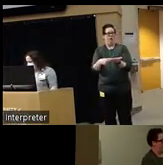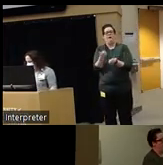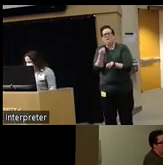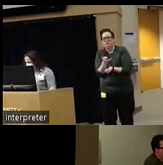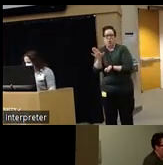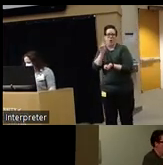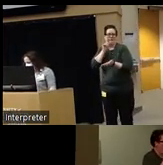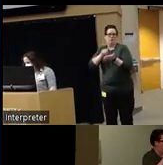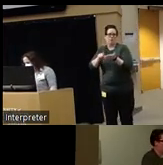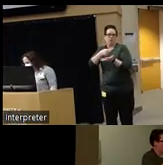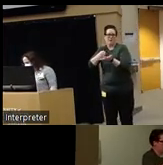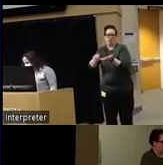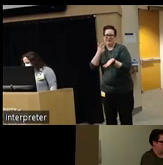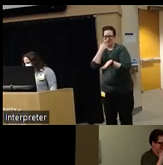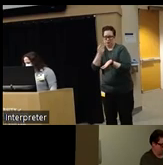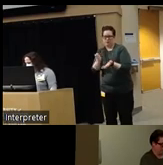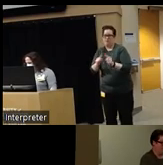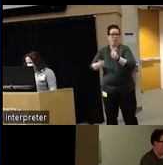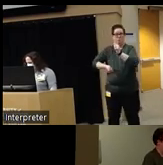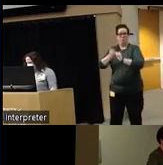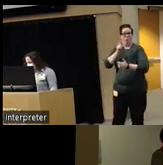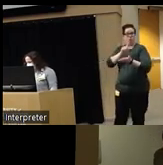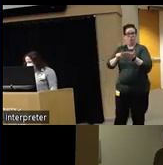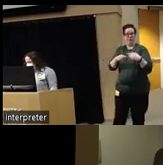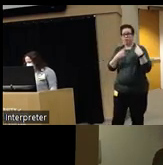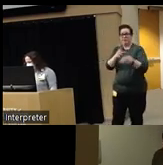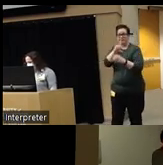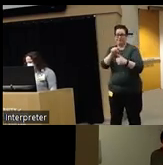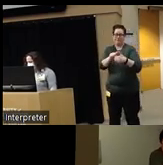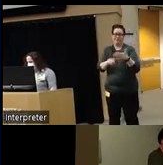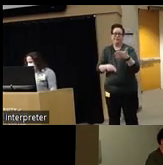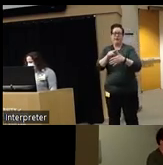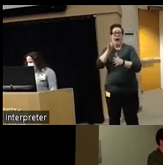her research interests but her primary research interests include identifying and evaluating